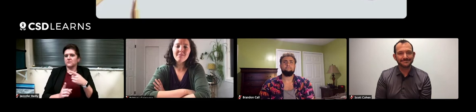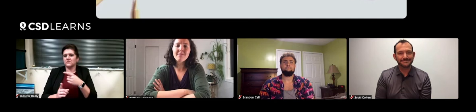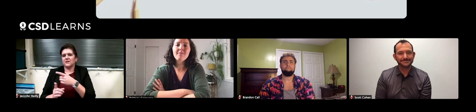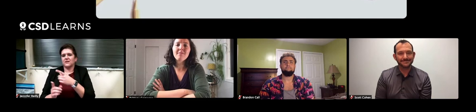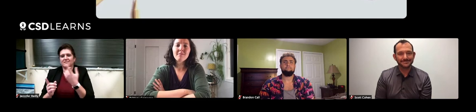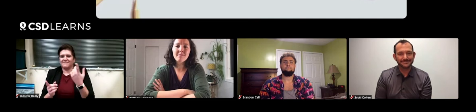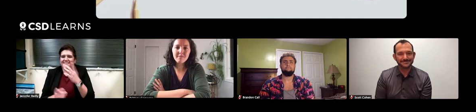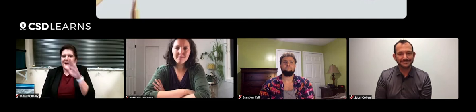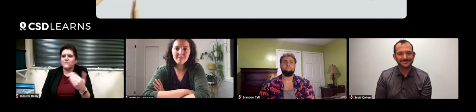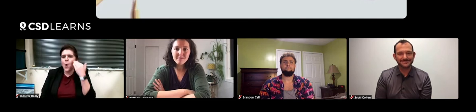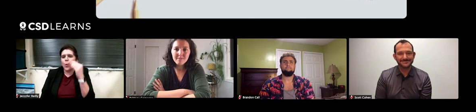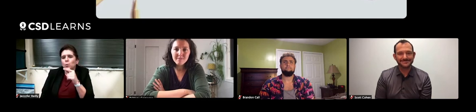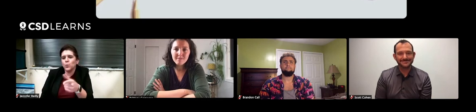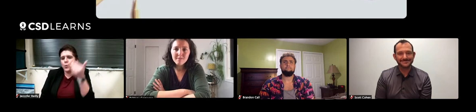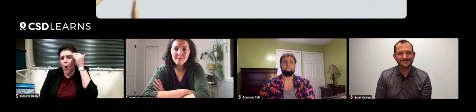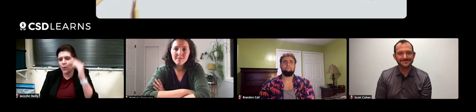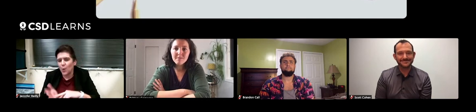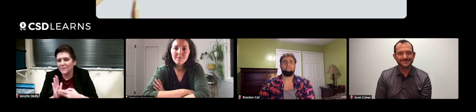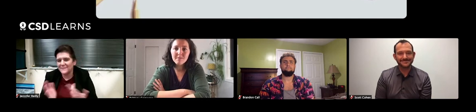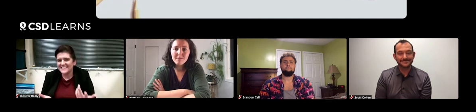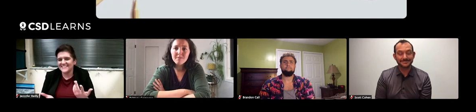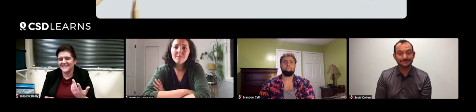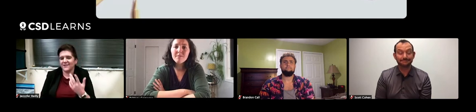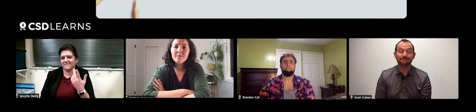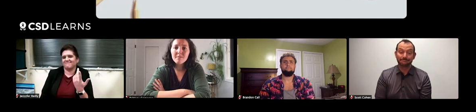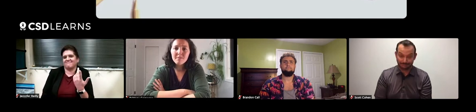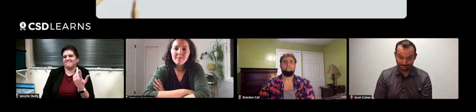You never know who you know and where these connections can lead.